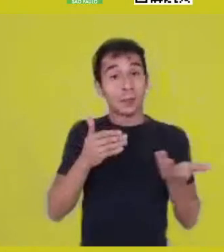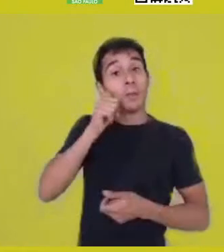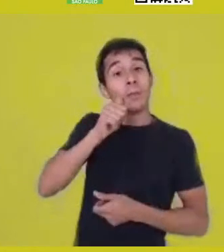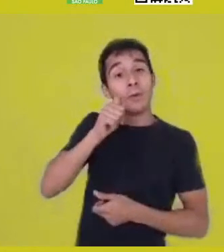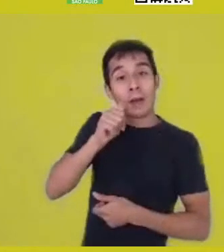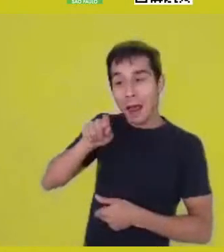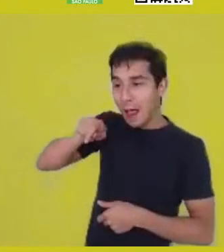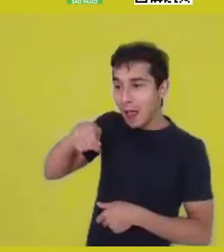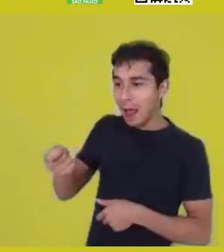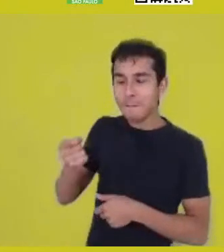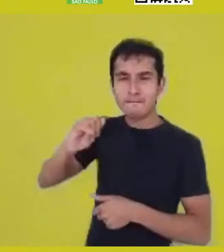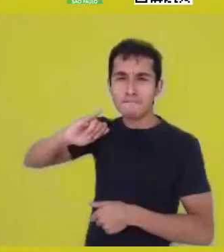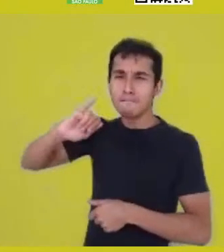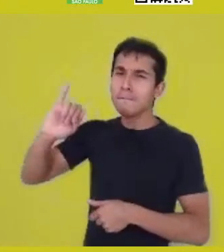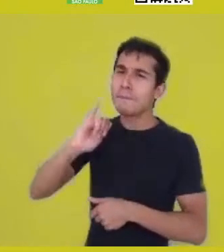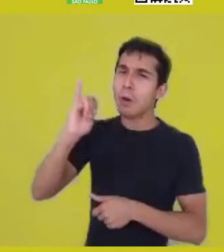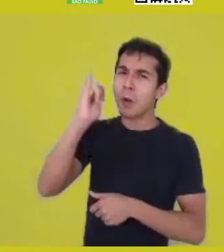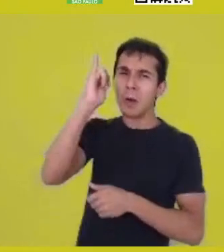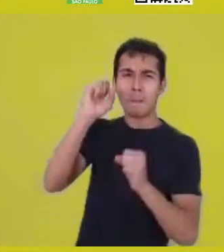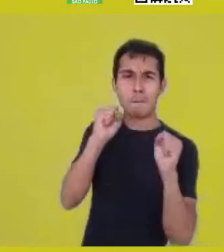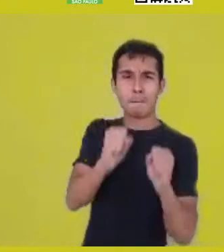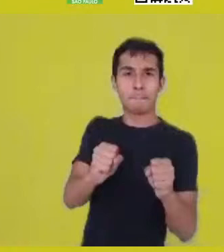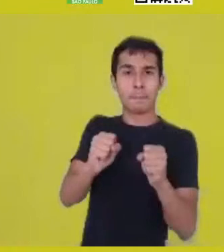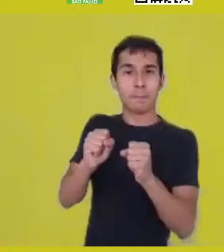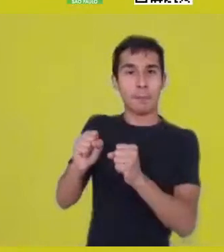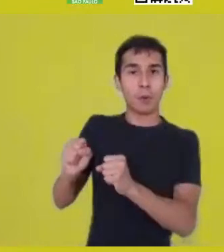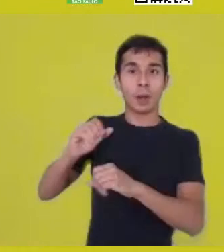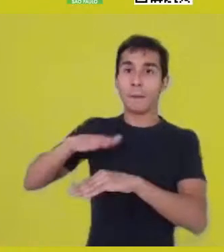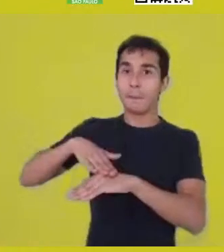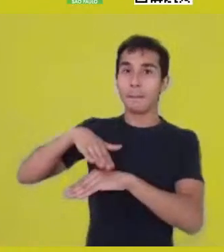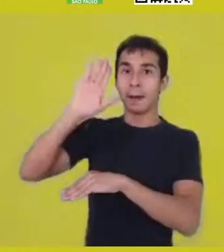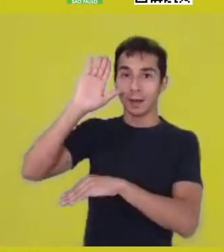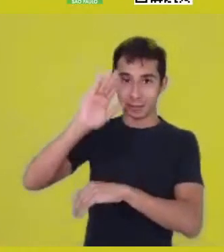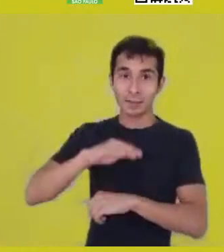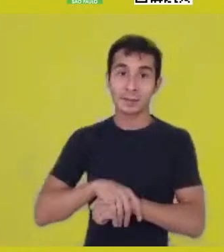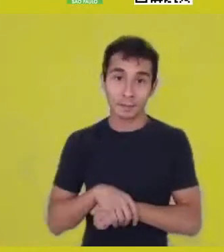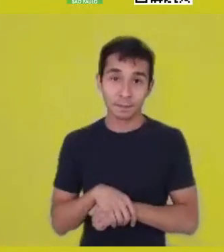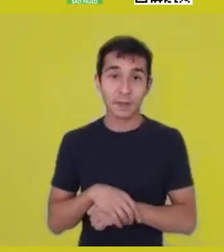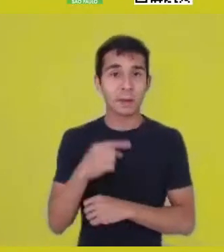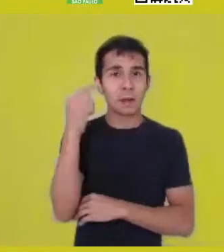And I’ve been thinking that this matriarchal, matrifocal,